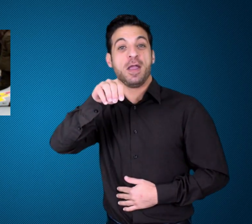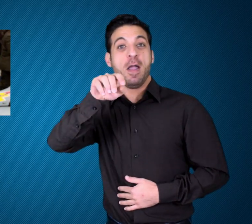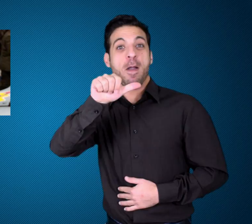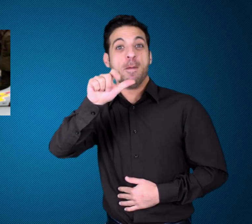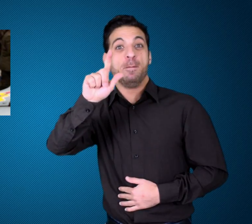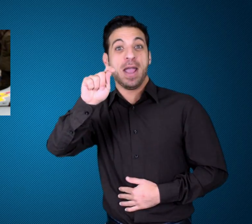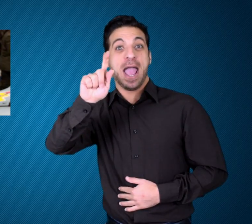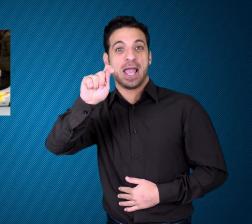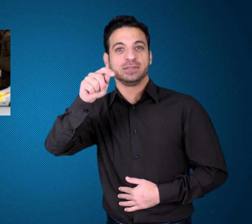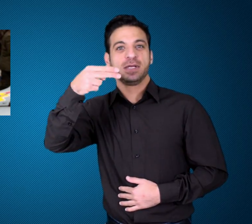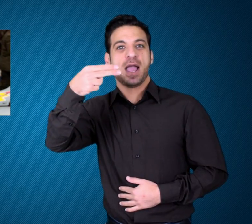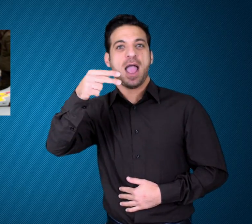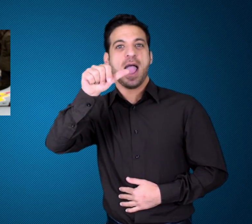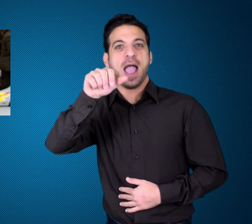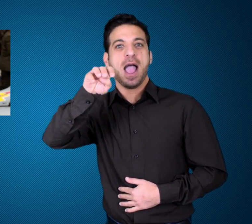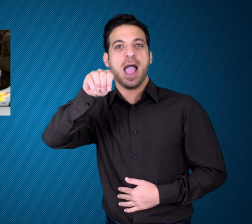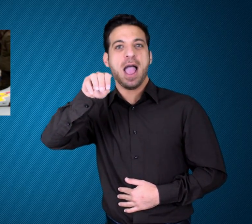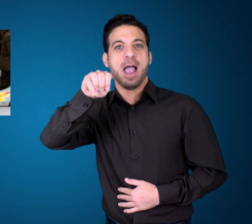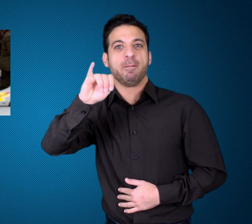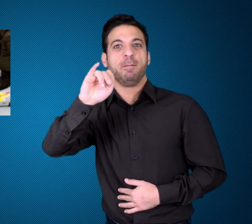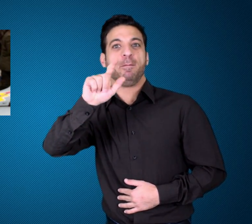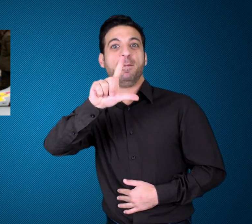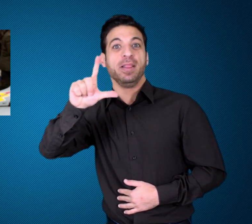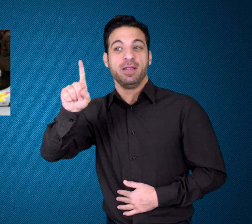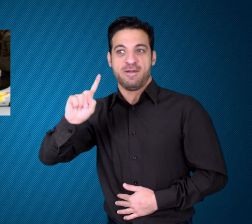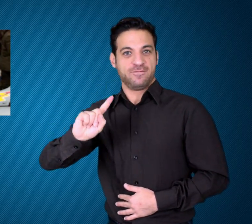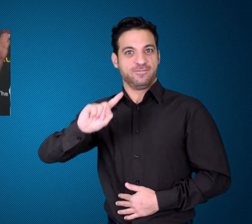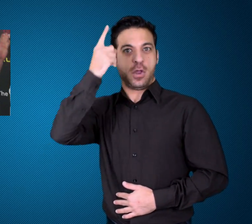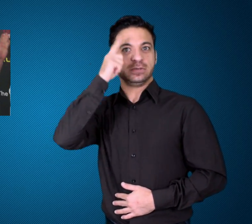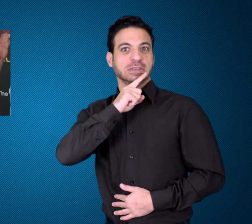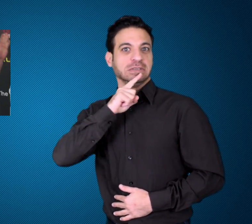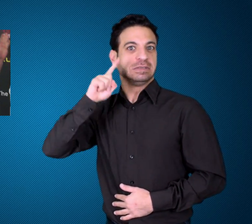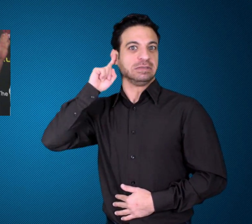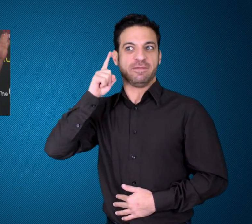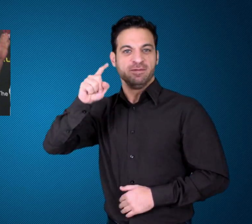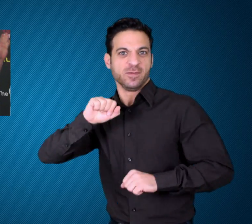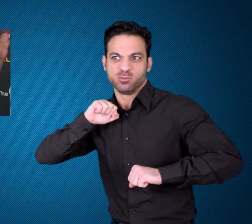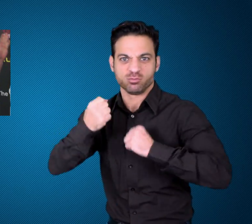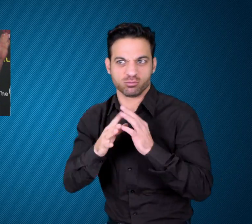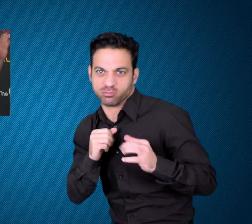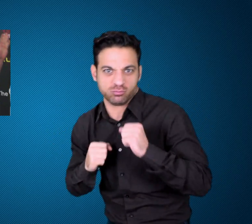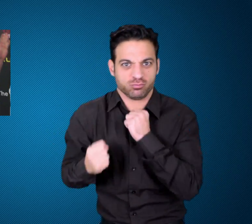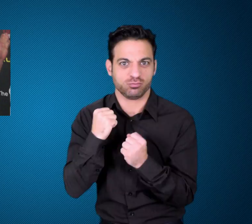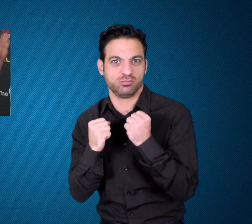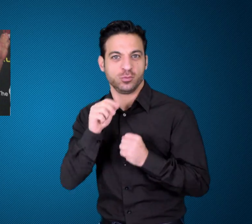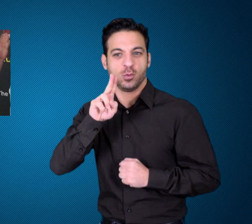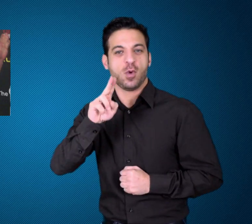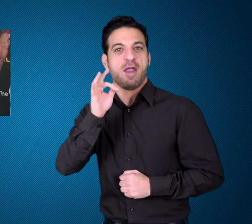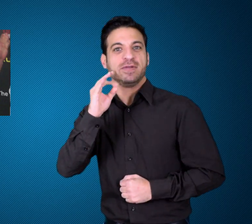Matt Hammill is the first deaf ultimate